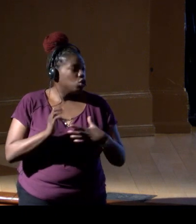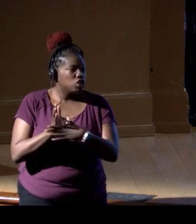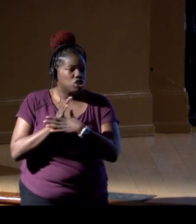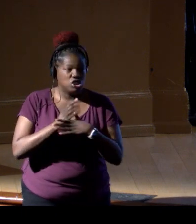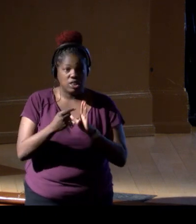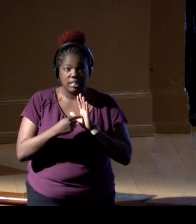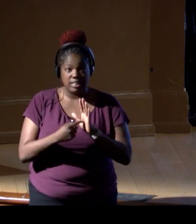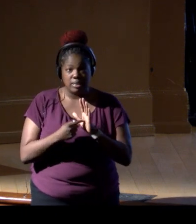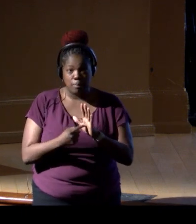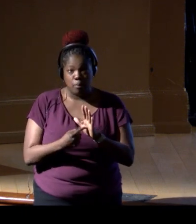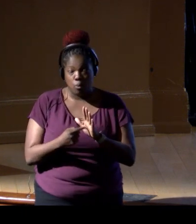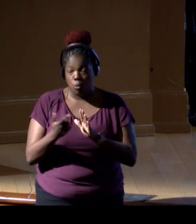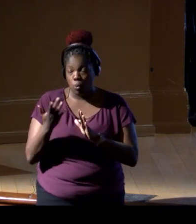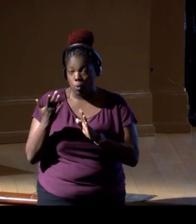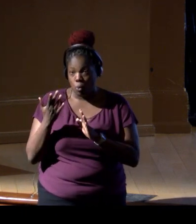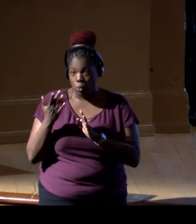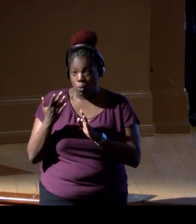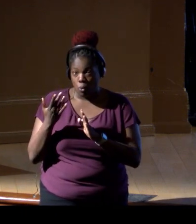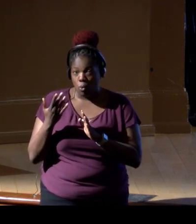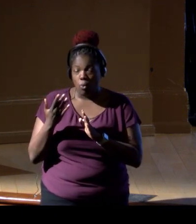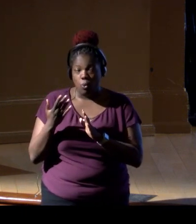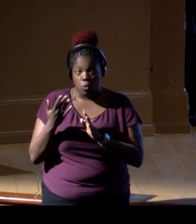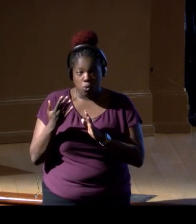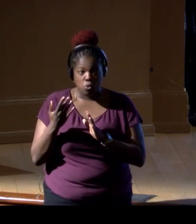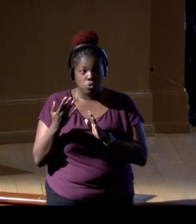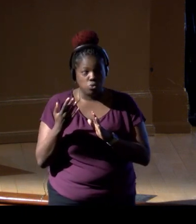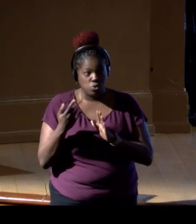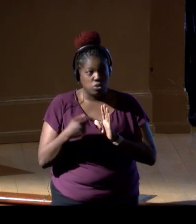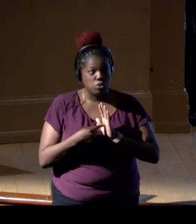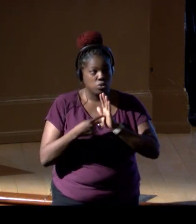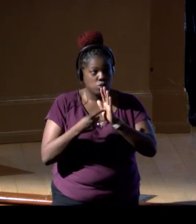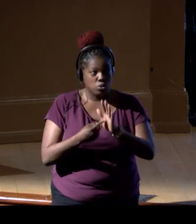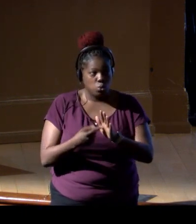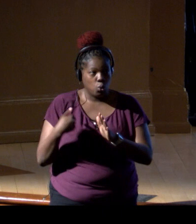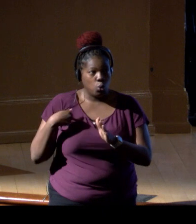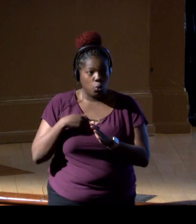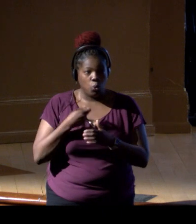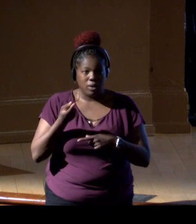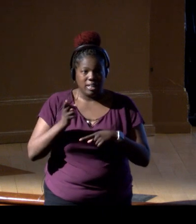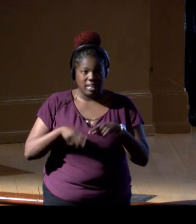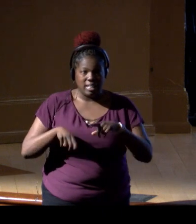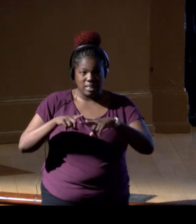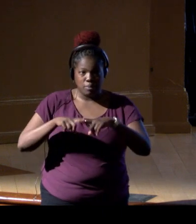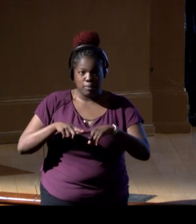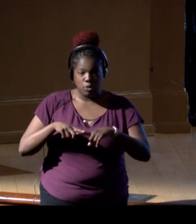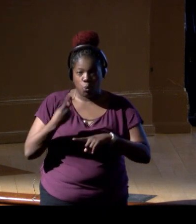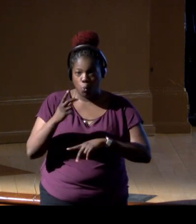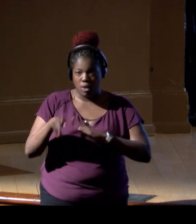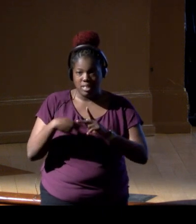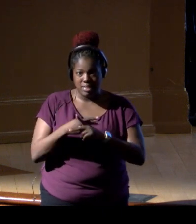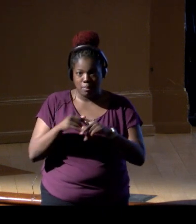because it shows that we cannot rely on just one measure of biodiversity.